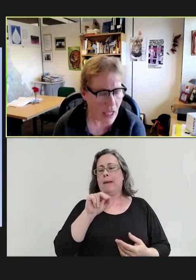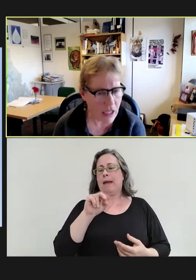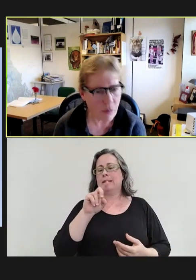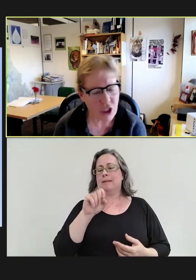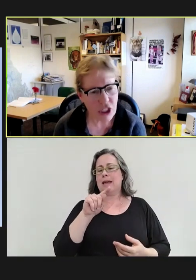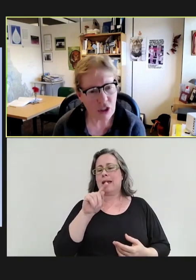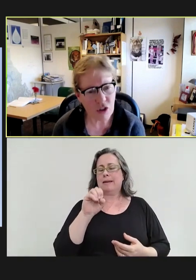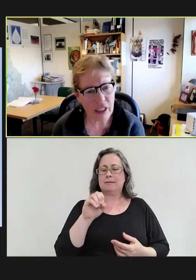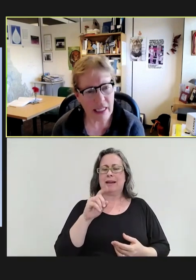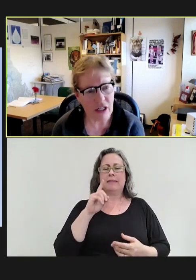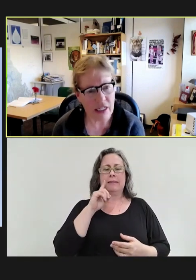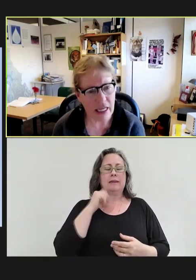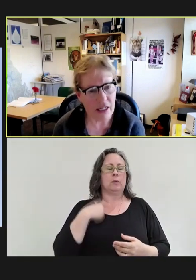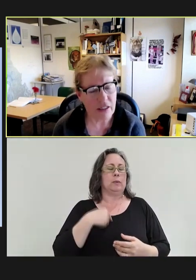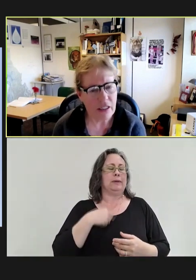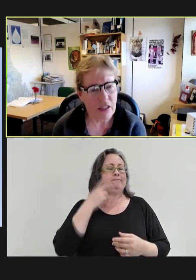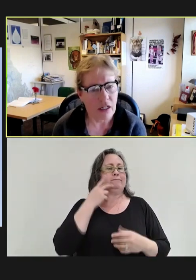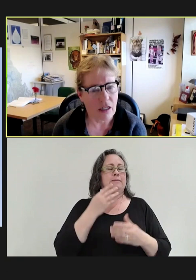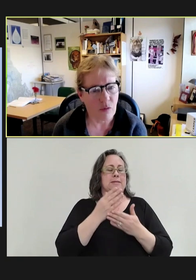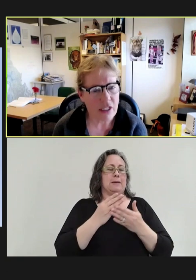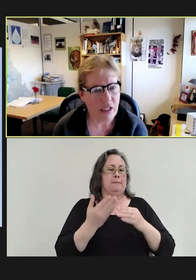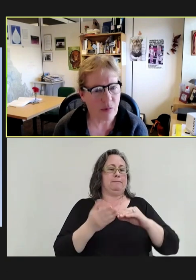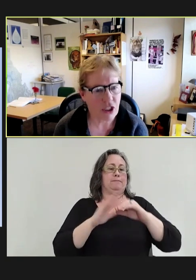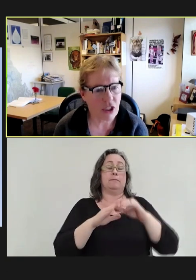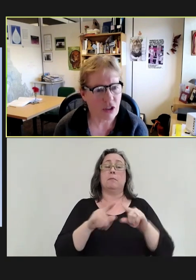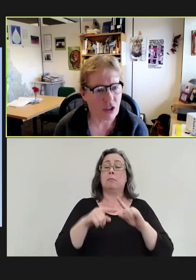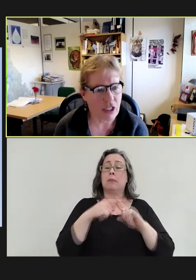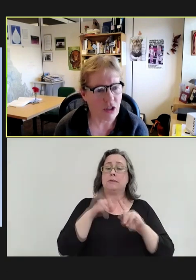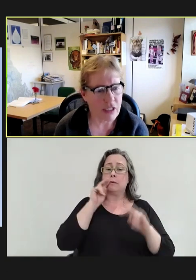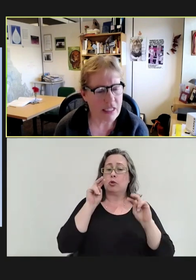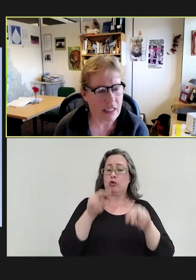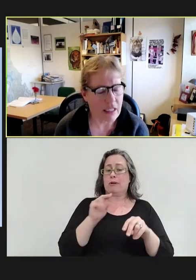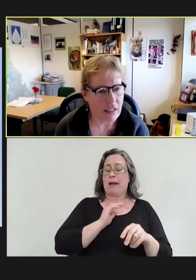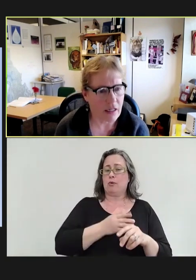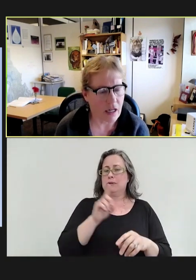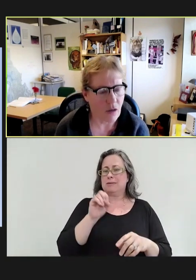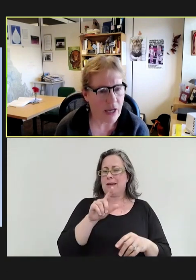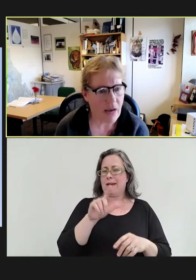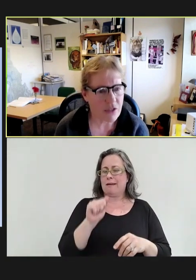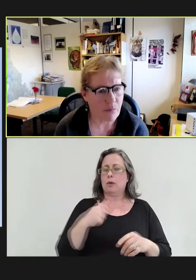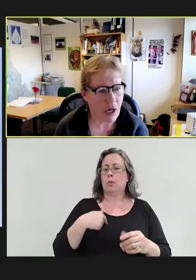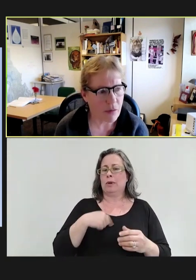And in particular, looking at our data, we see a particular increase in -- we have some public